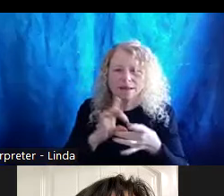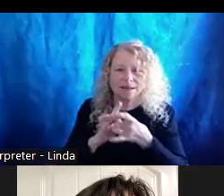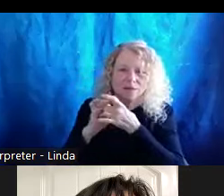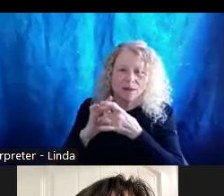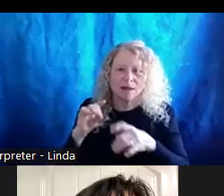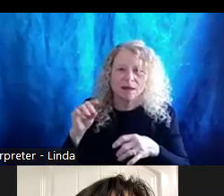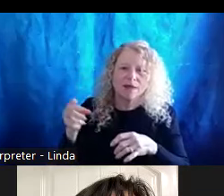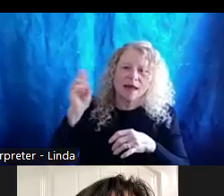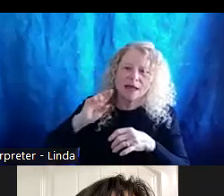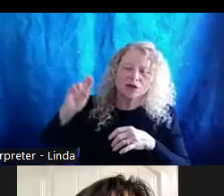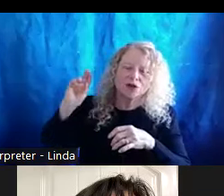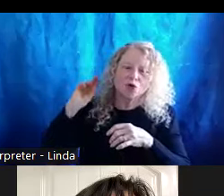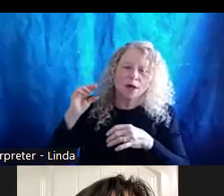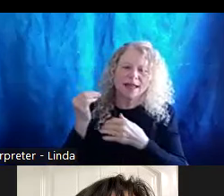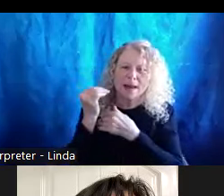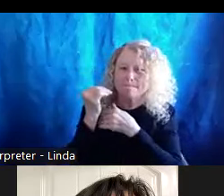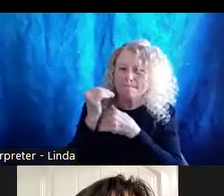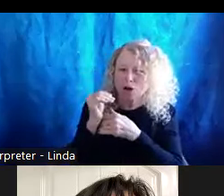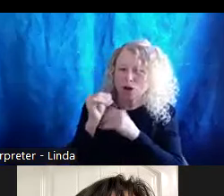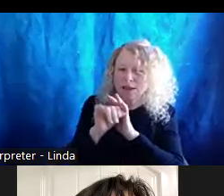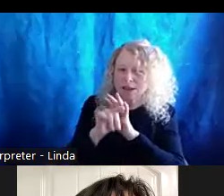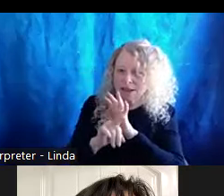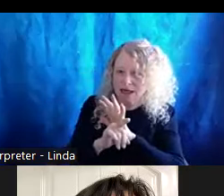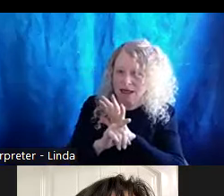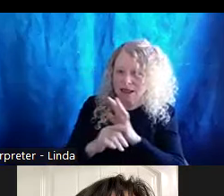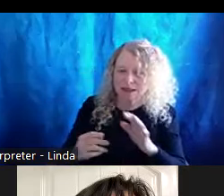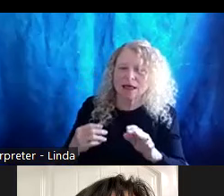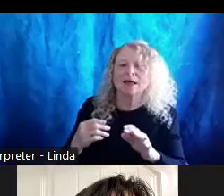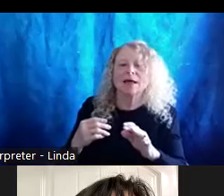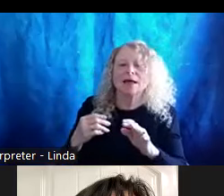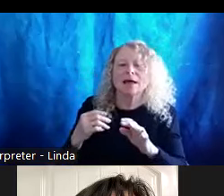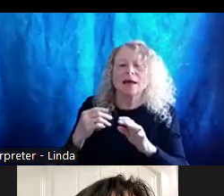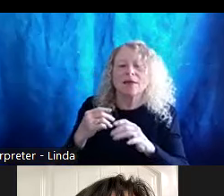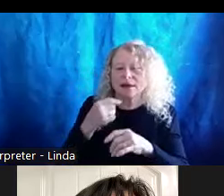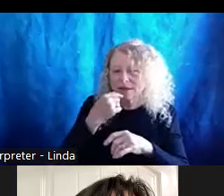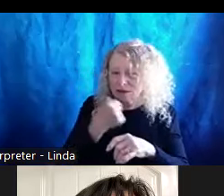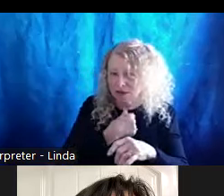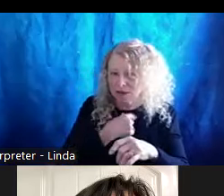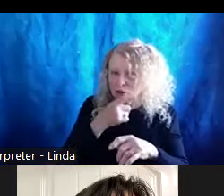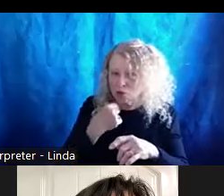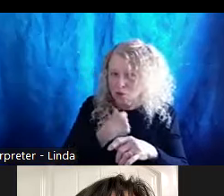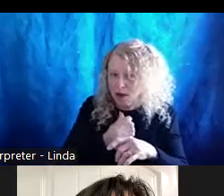that intersect to make us who we are. This also gives us a way to talk about oppression and privileges that